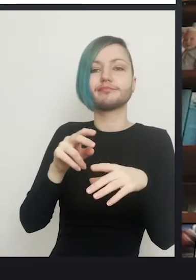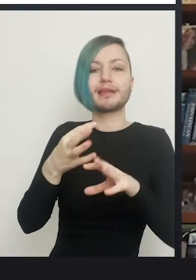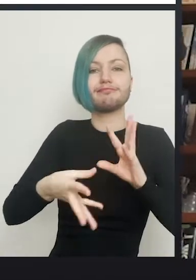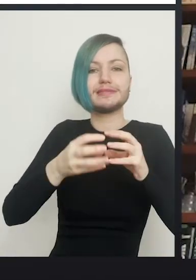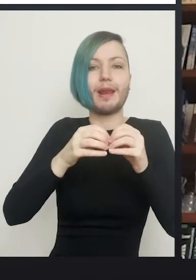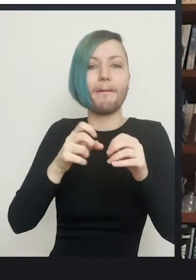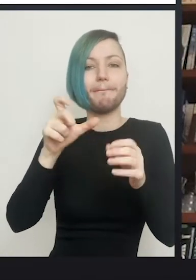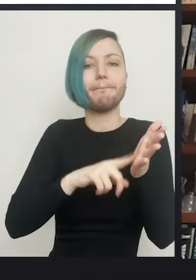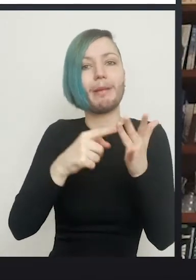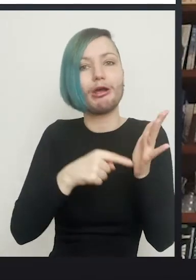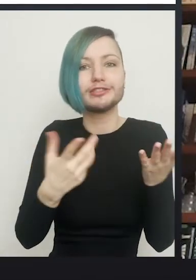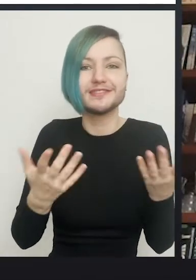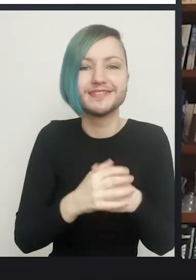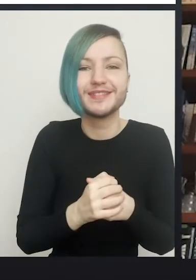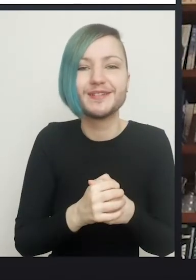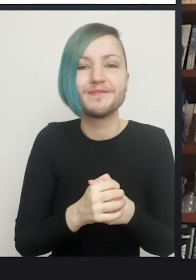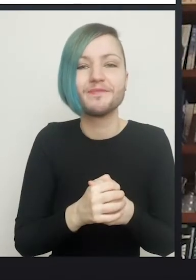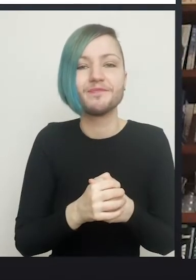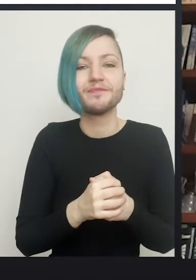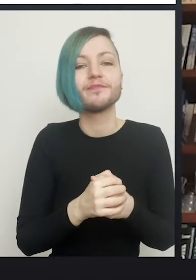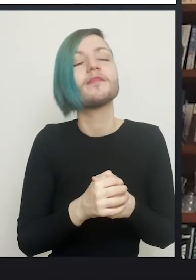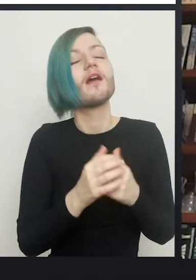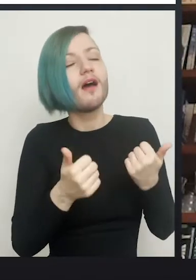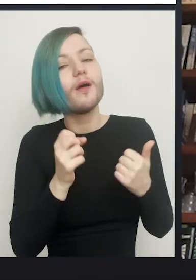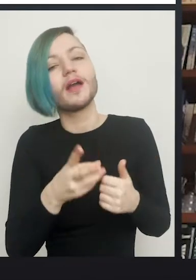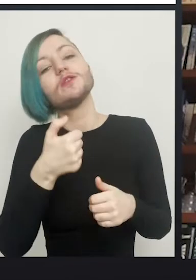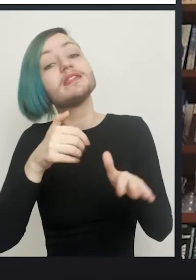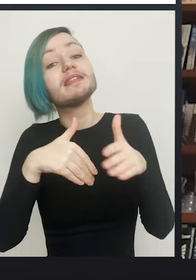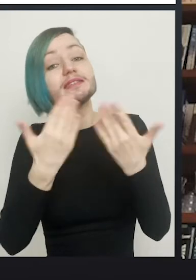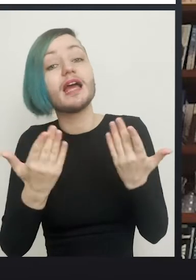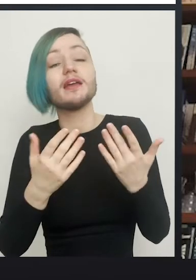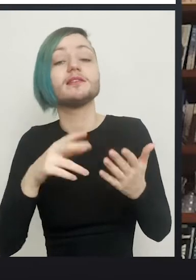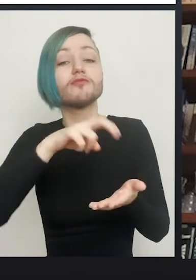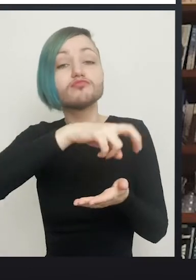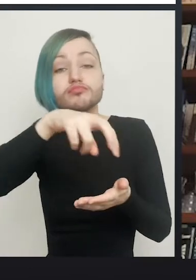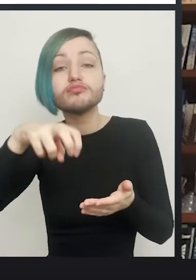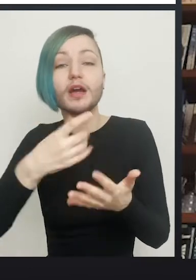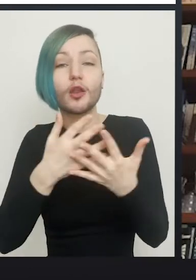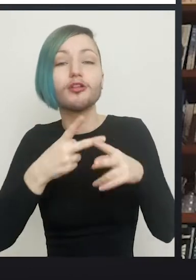So the sixth day they're really getting up and about, I suspect a lot of the care comes from your brilliant nursing team, who